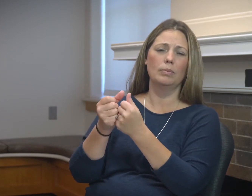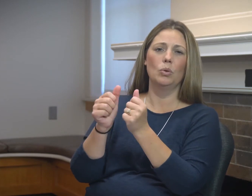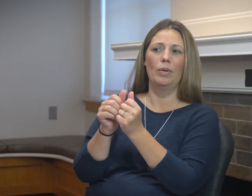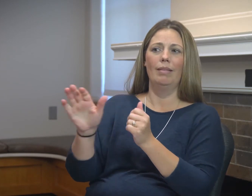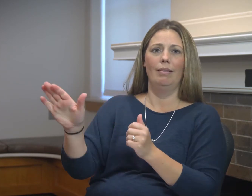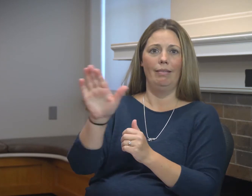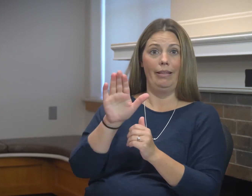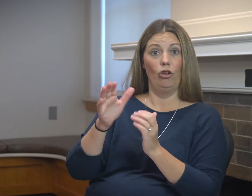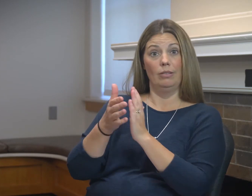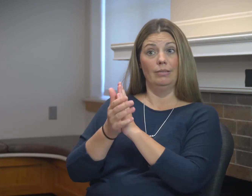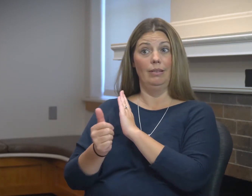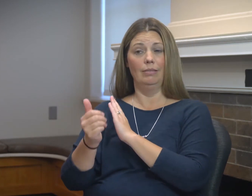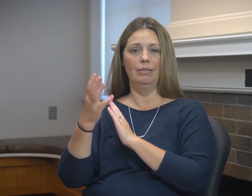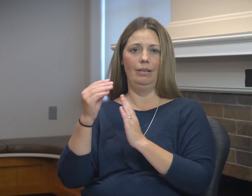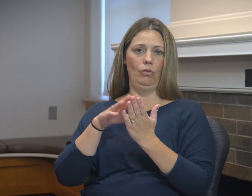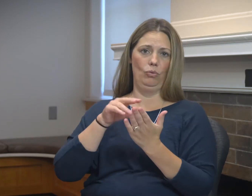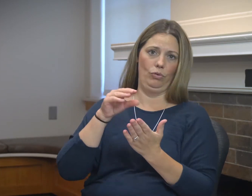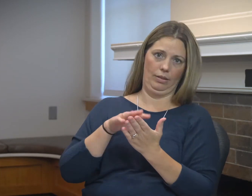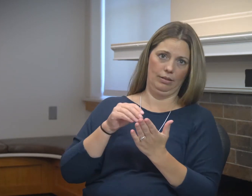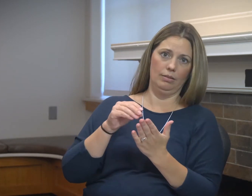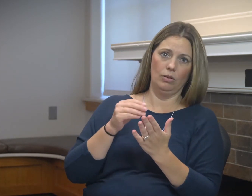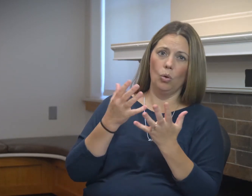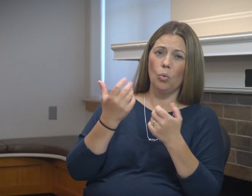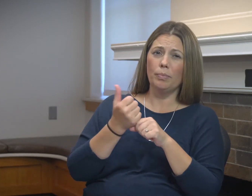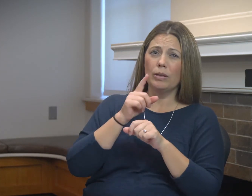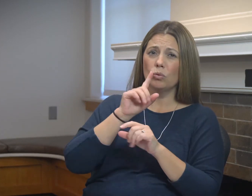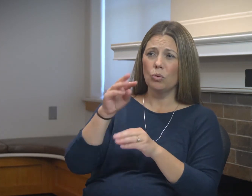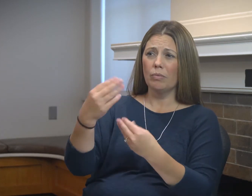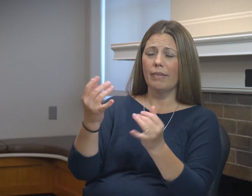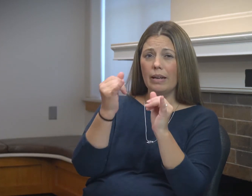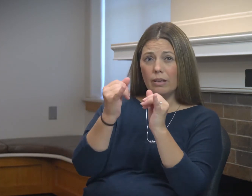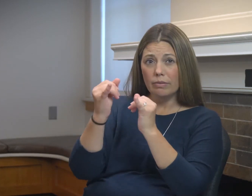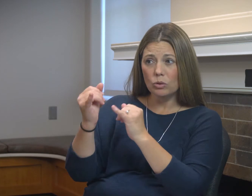and training and workshops with their skills and with their own learning.